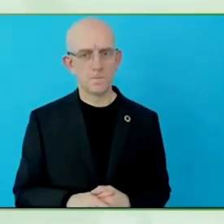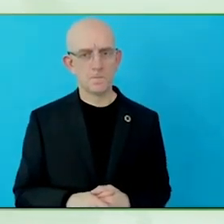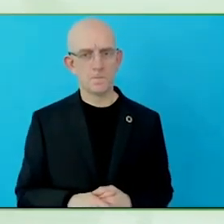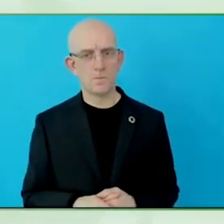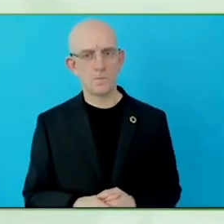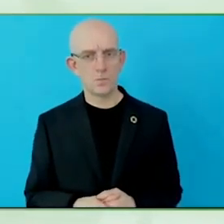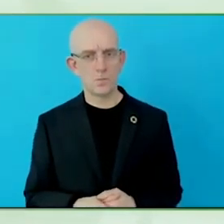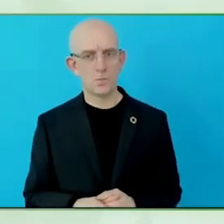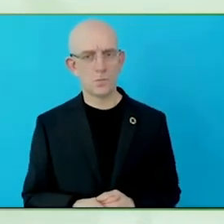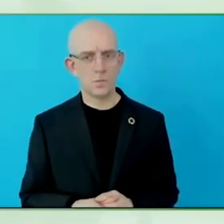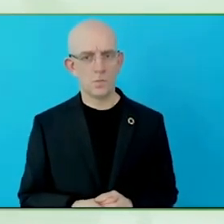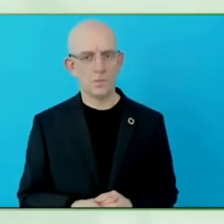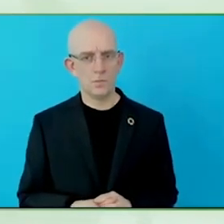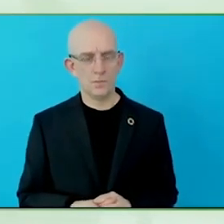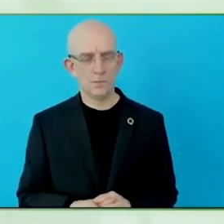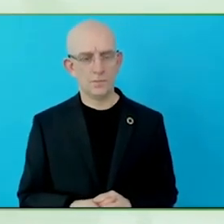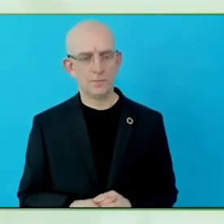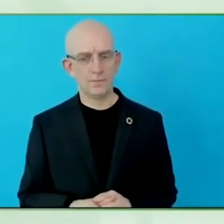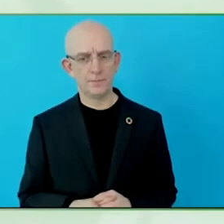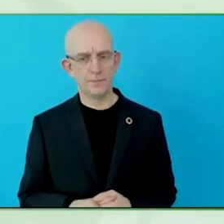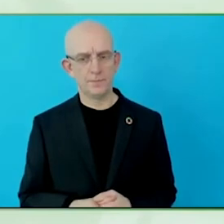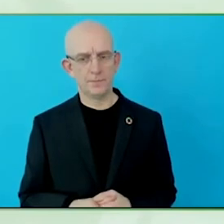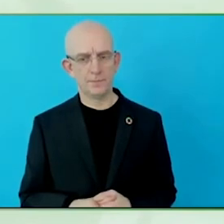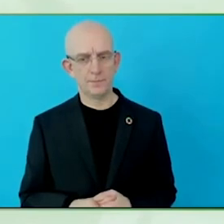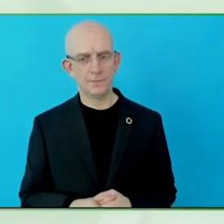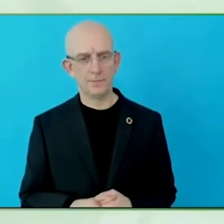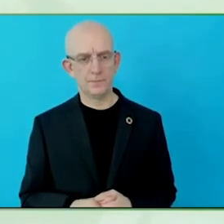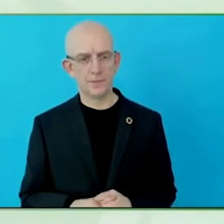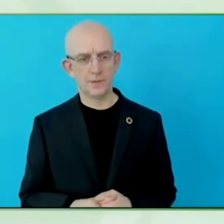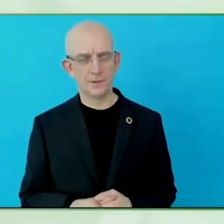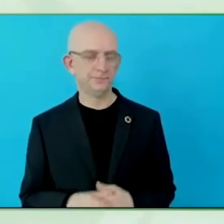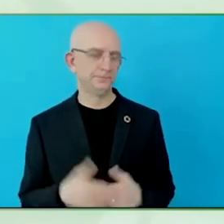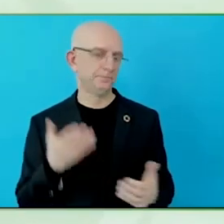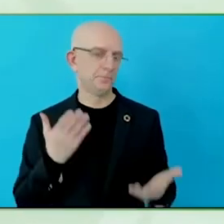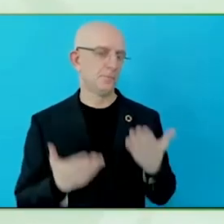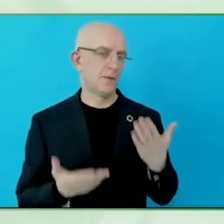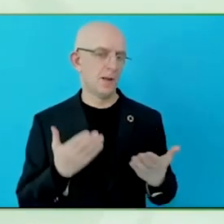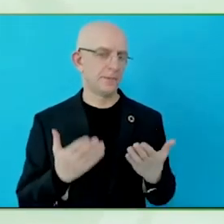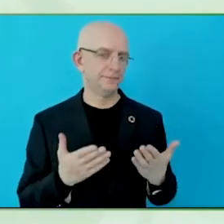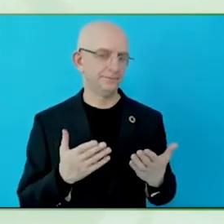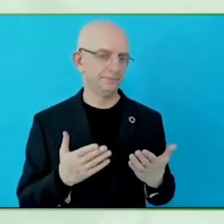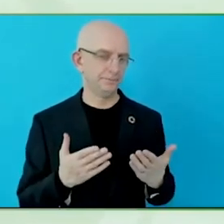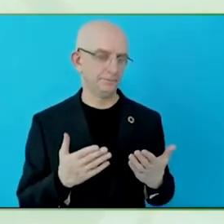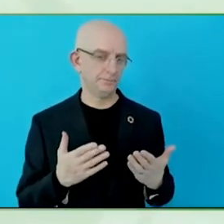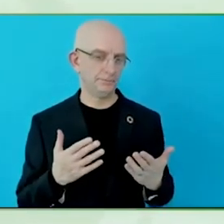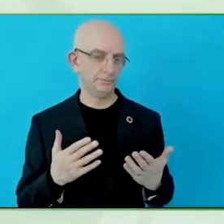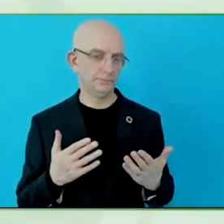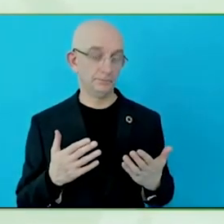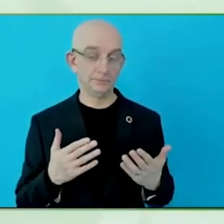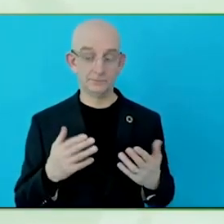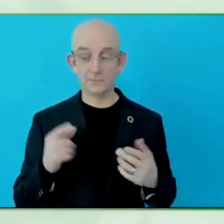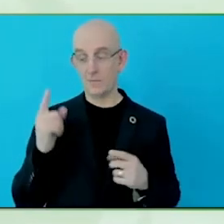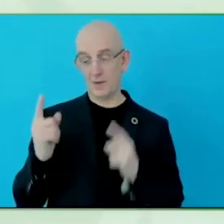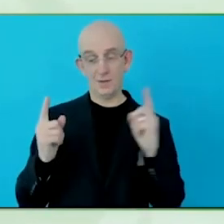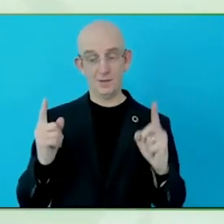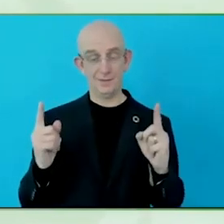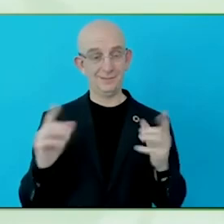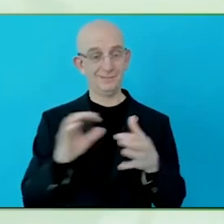the Netherlands, a lot of people experiencing trouble accessing banking products, understanding banking products.